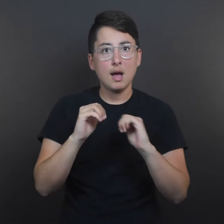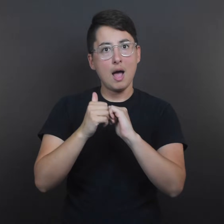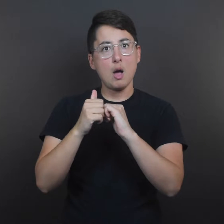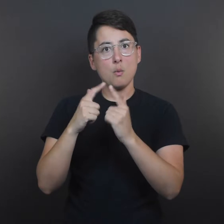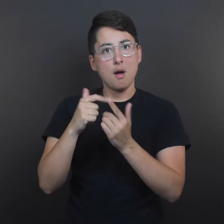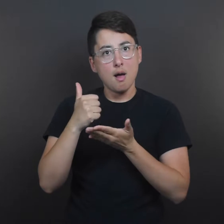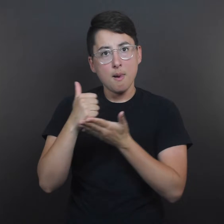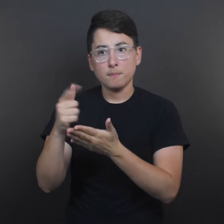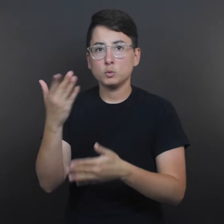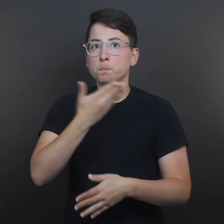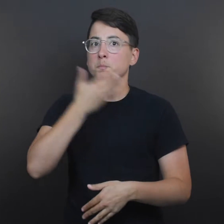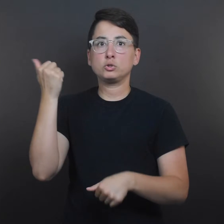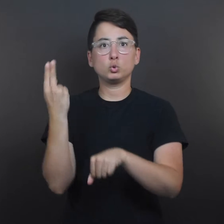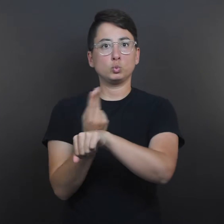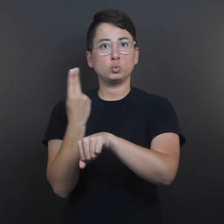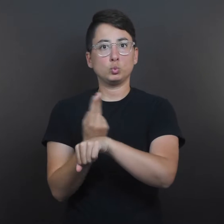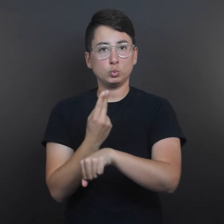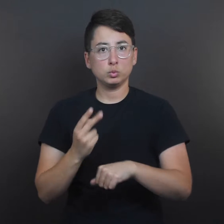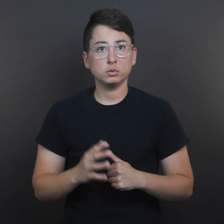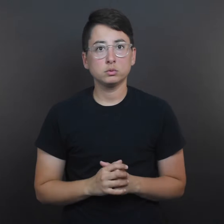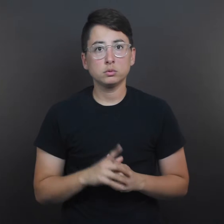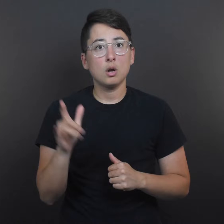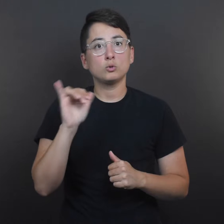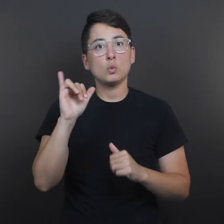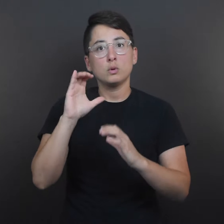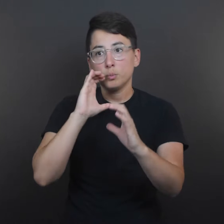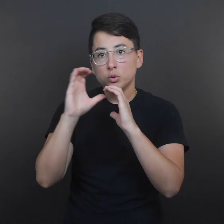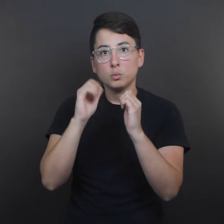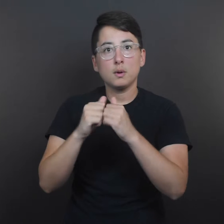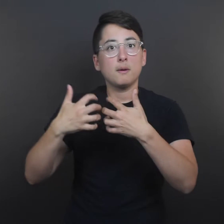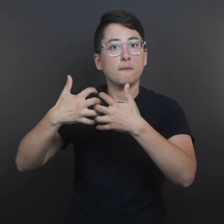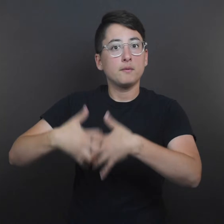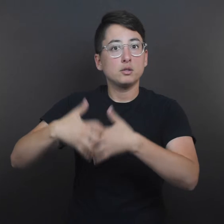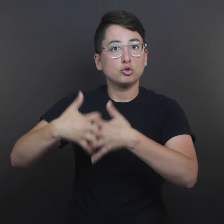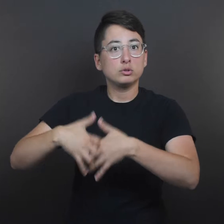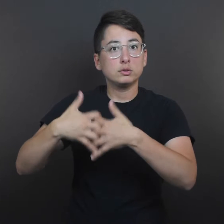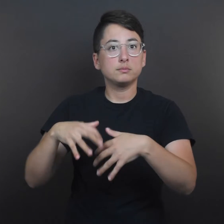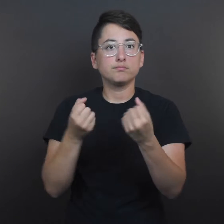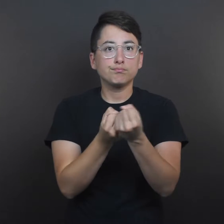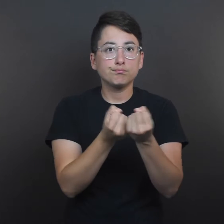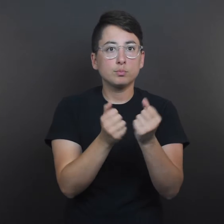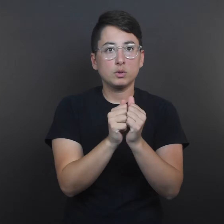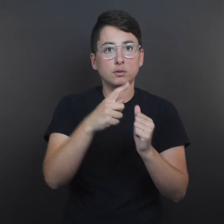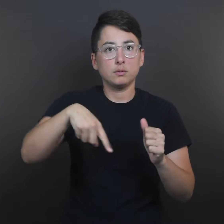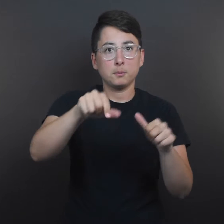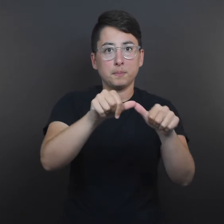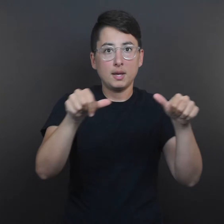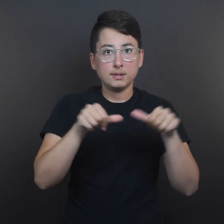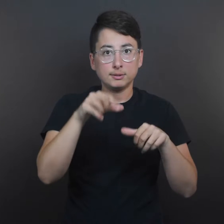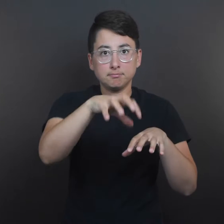they have in place, and how to help them best use it,” she says. “We communicate with manufacturers